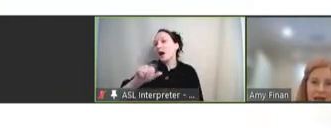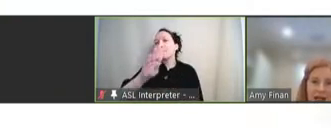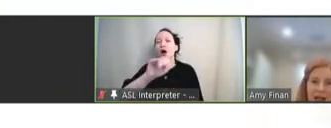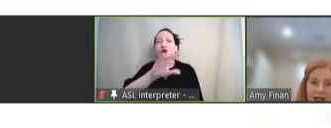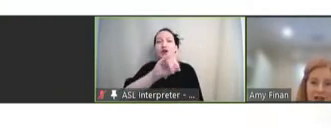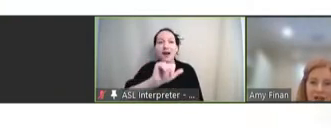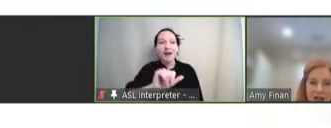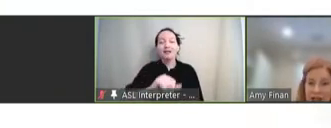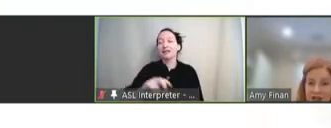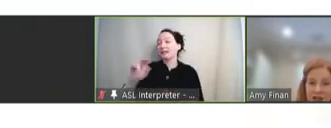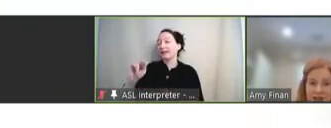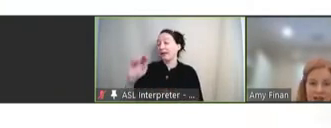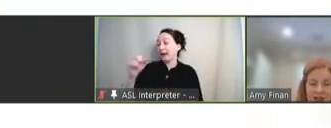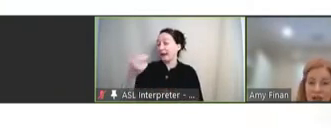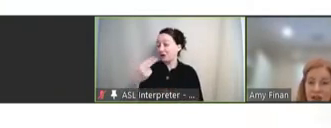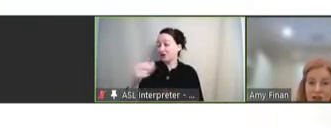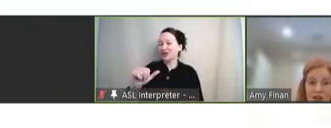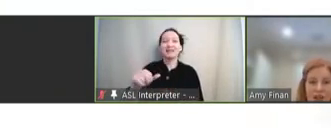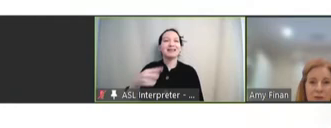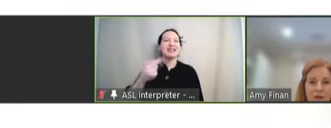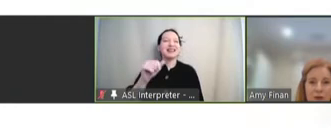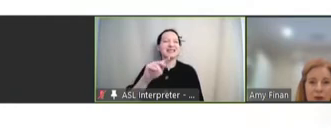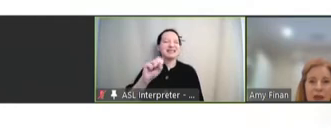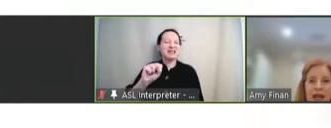NIH, and the Gates Foundation, just to name a few,